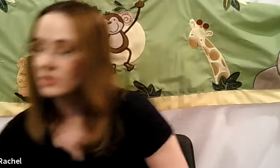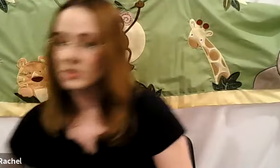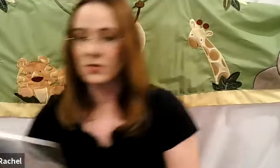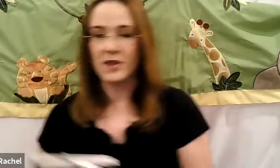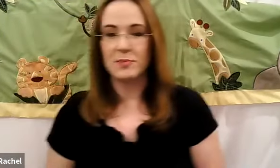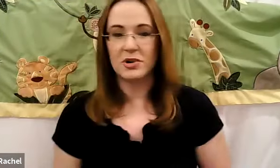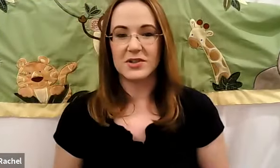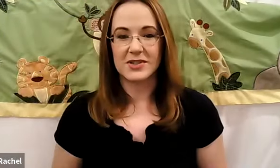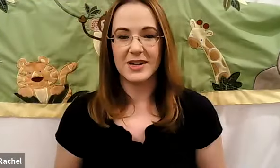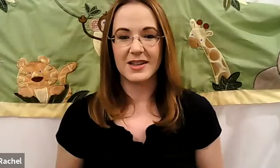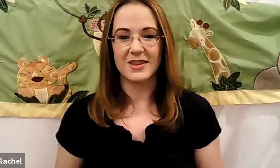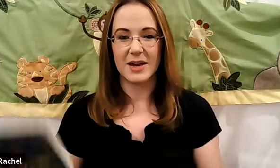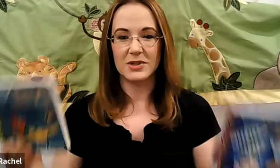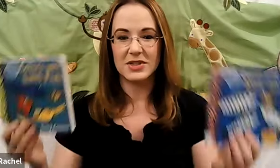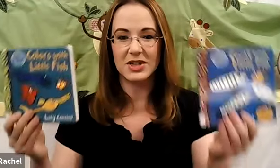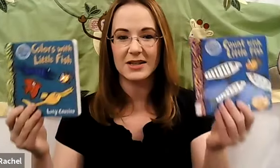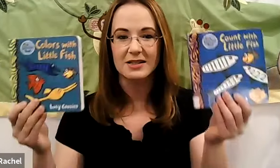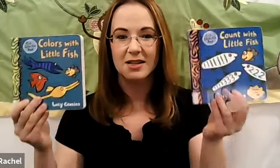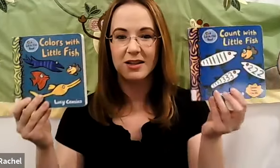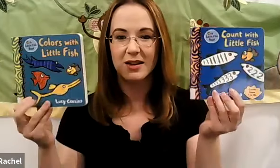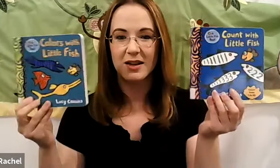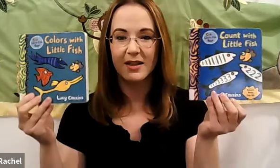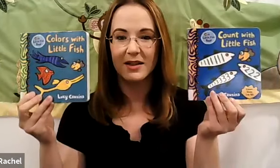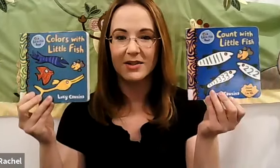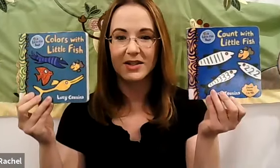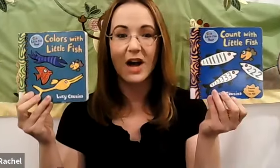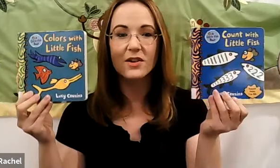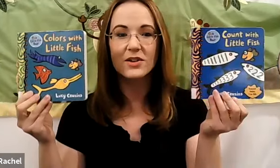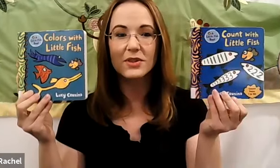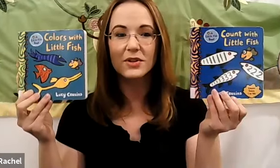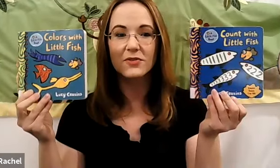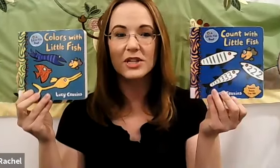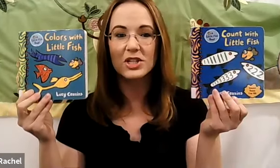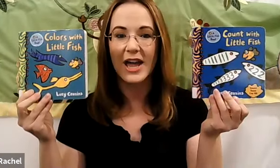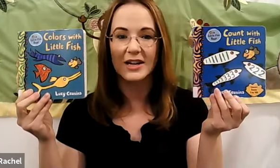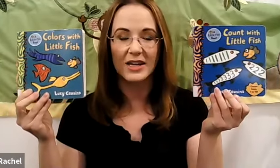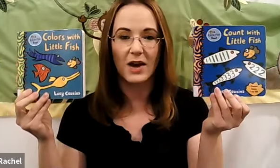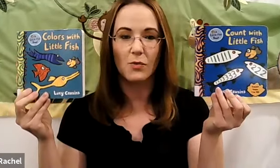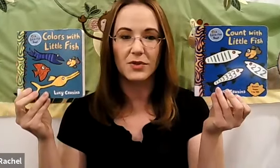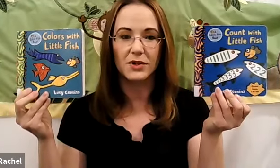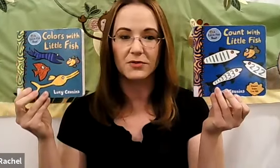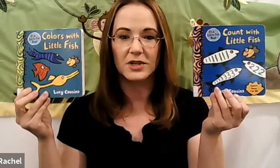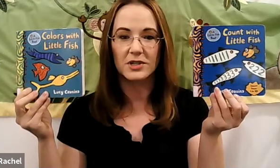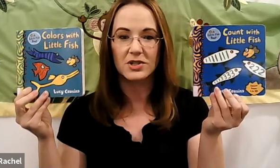Rachel: Two other books that I would suggest there's colors with little fish and count with little fish.